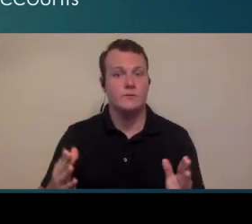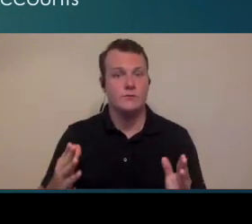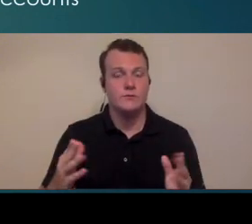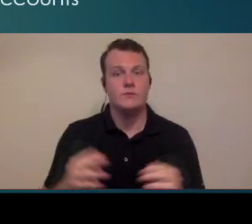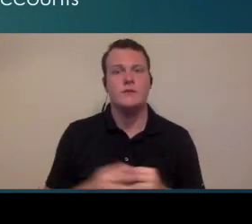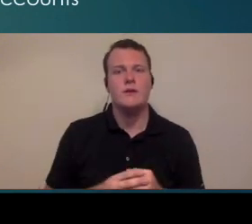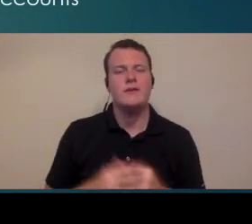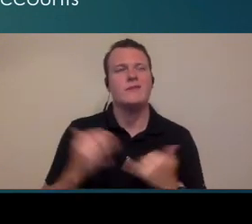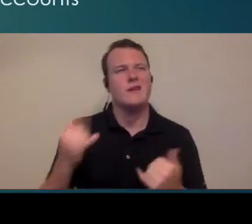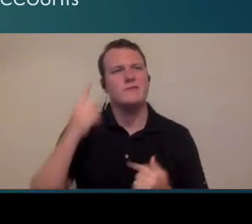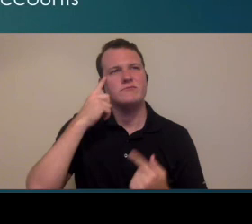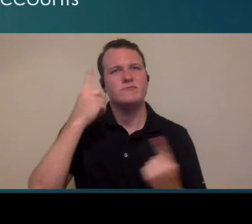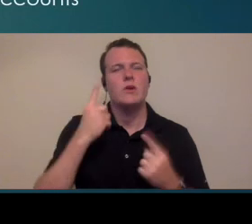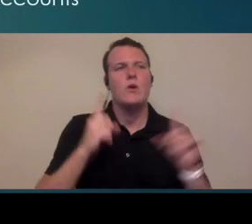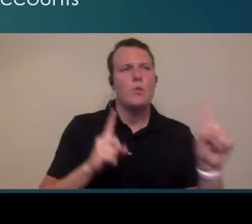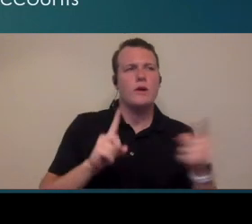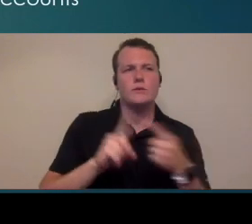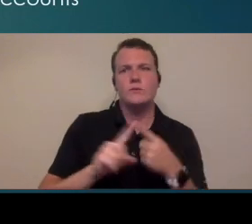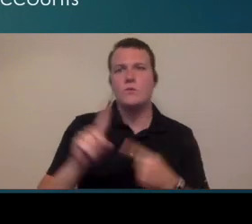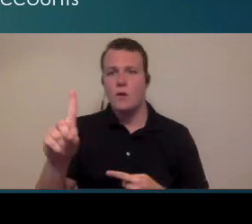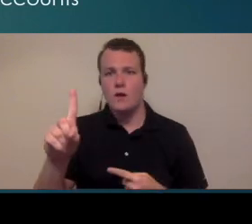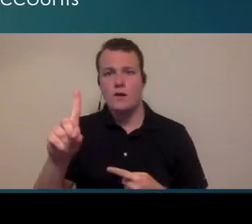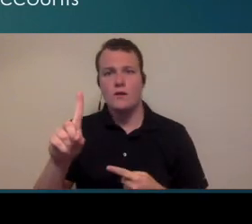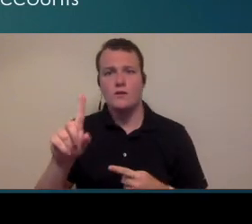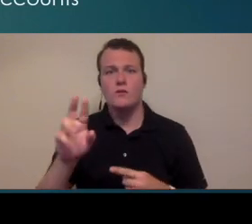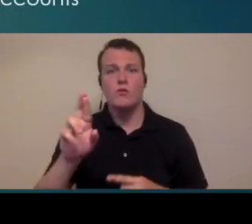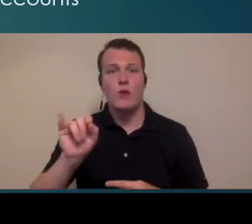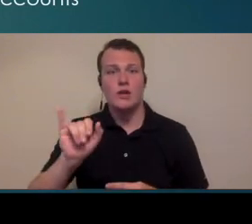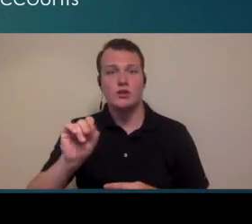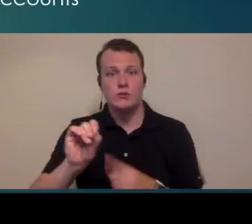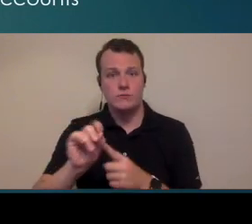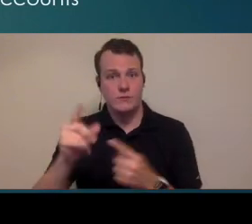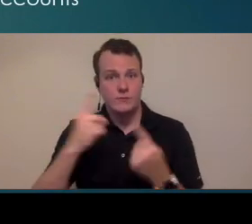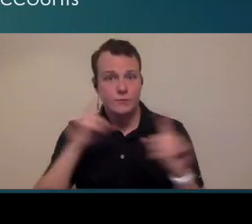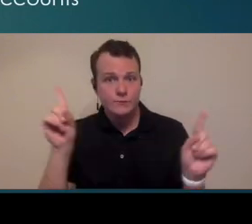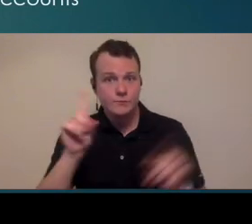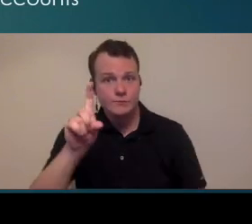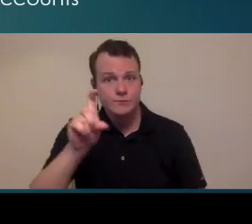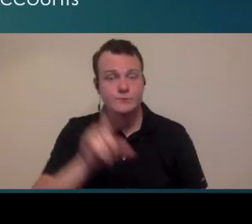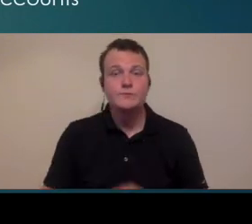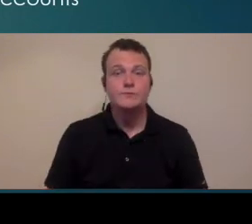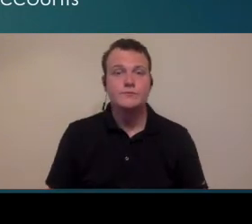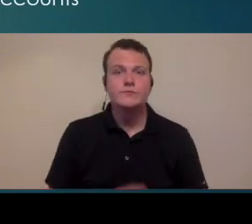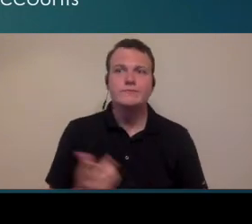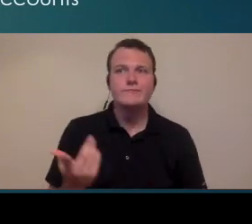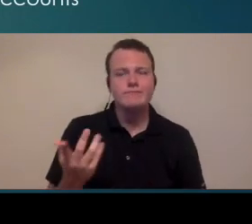providers you know the question of does a one to one ratio always work and I